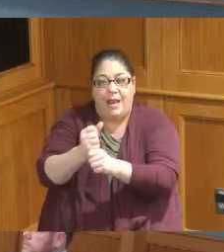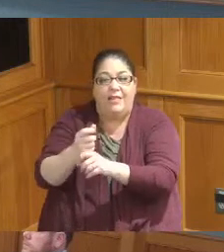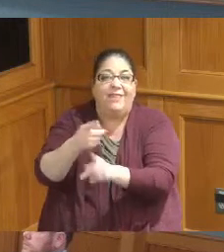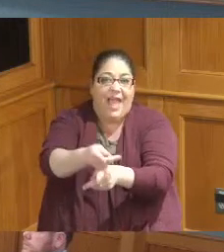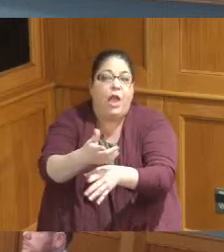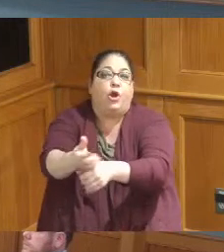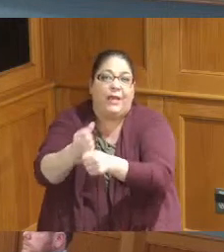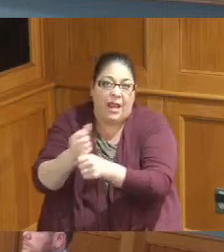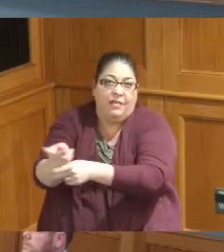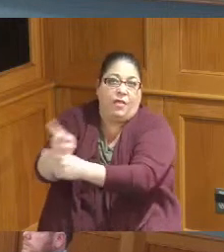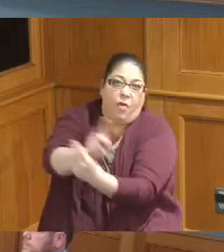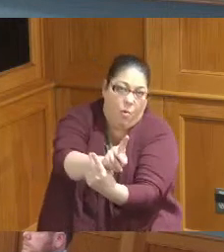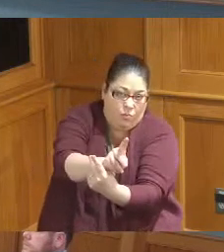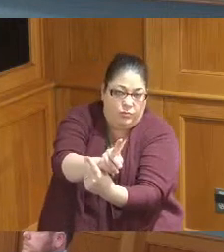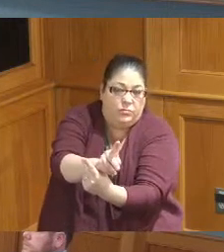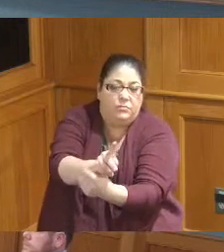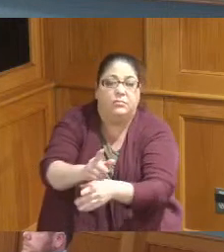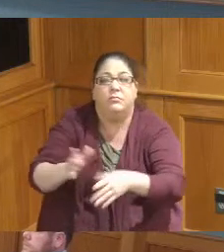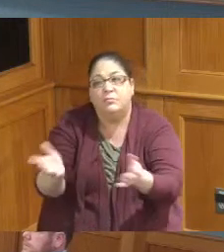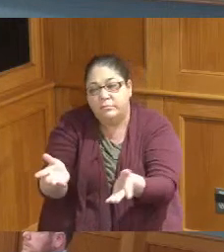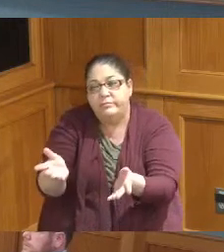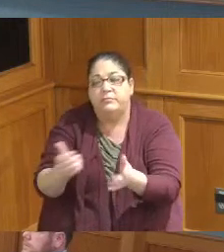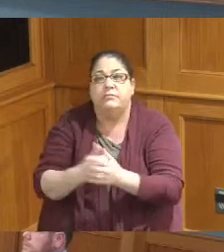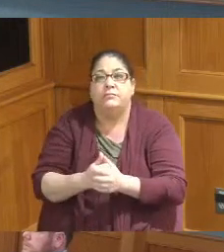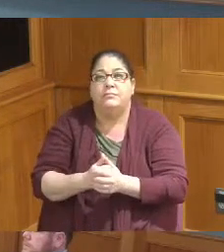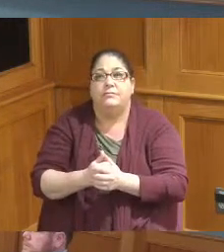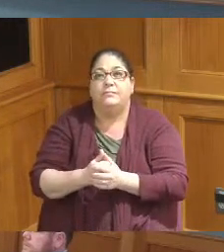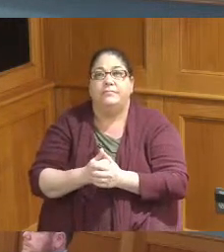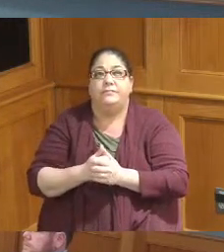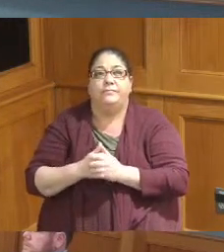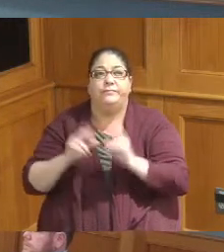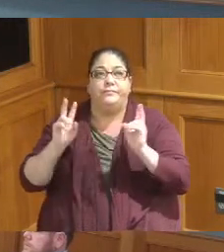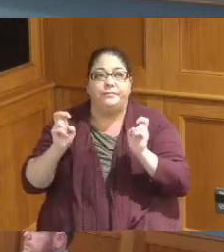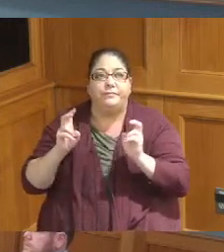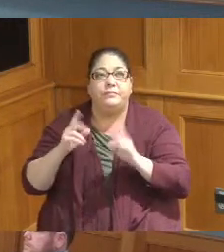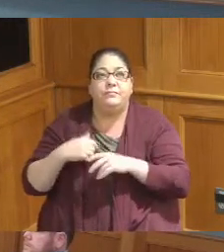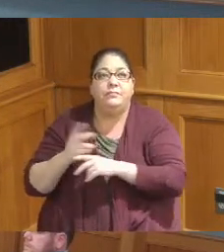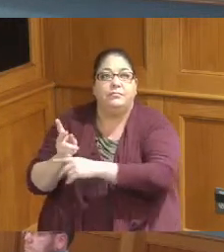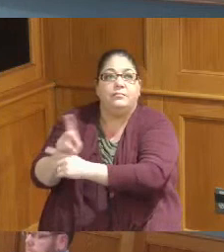so there so if you think about it in those terms Commissioner someone who's taken out a mortgage